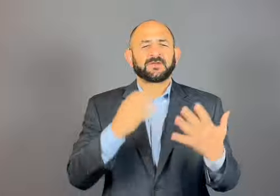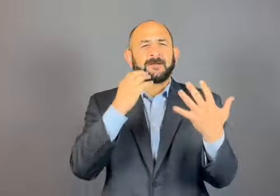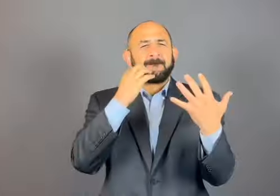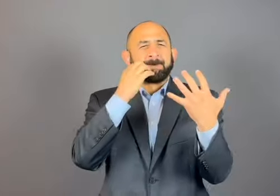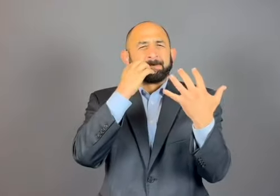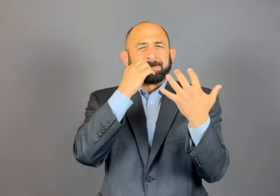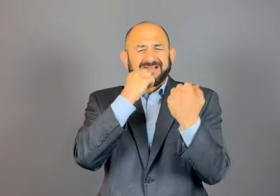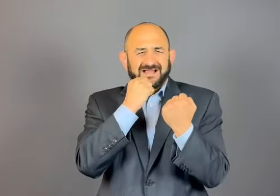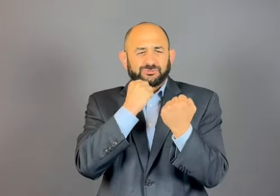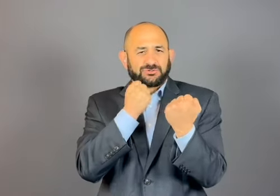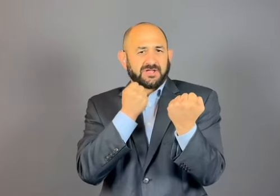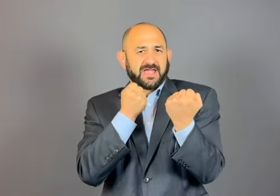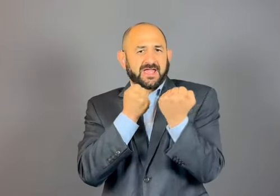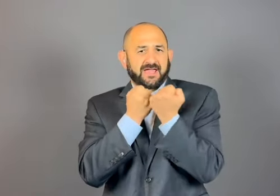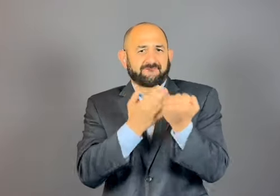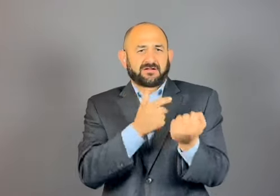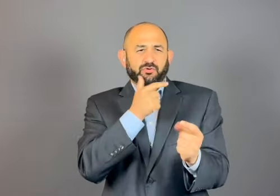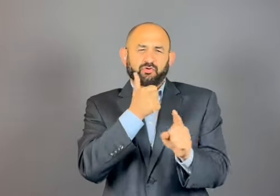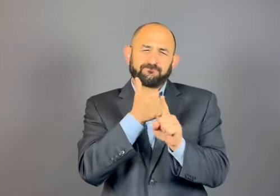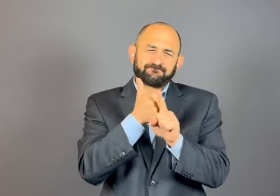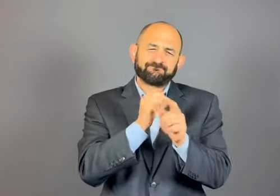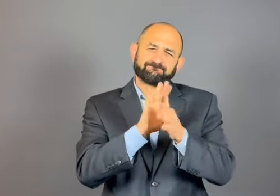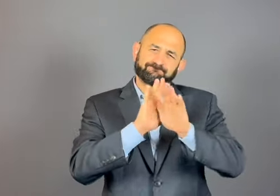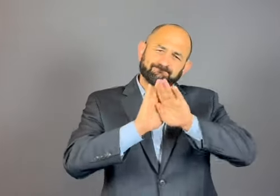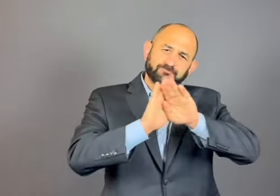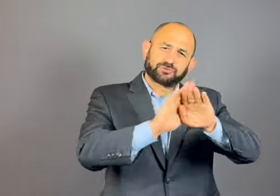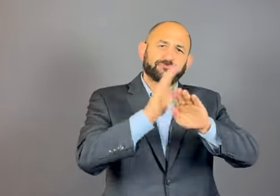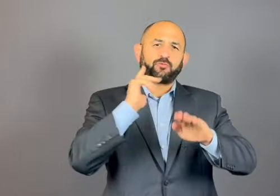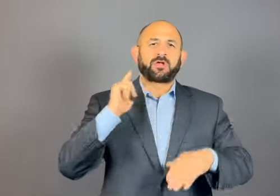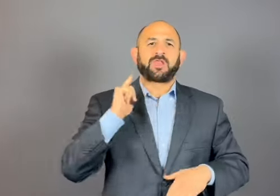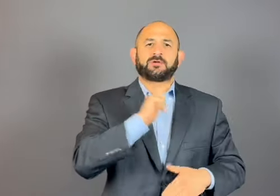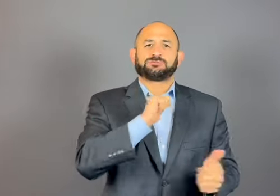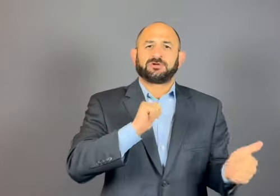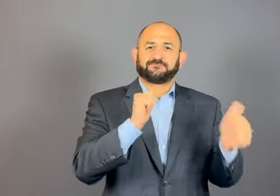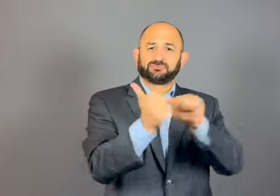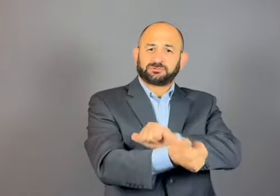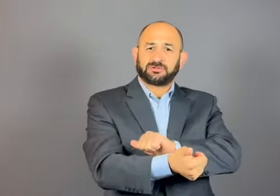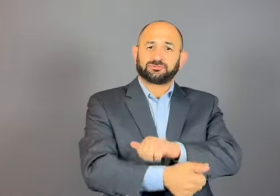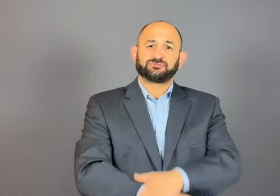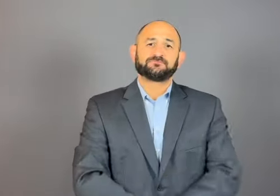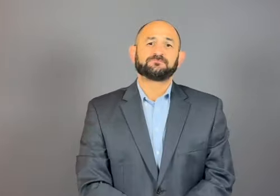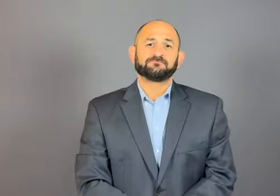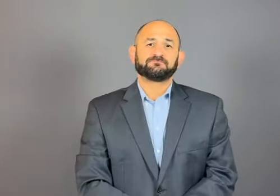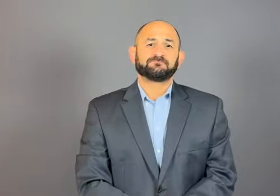Passionate advocacy, and legislative expertise,